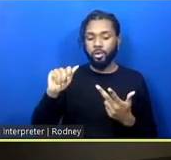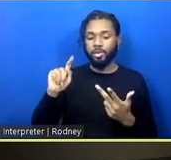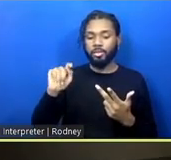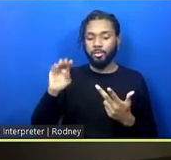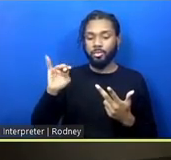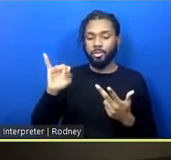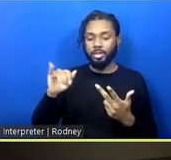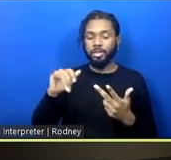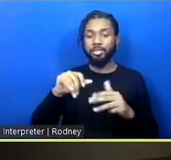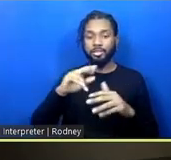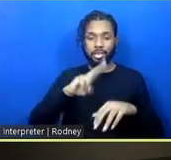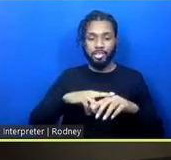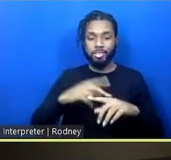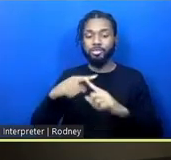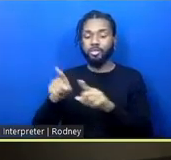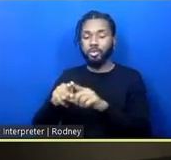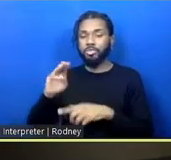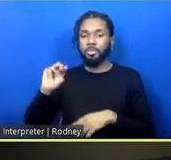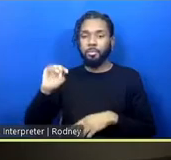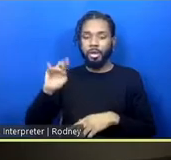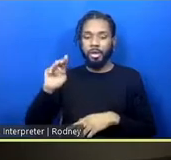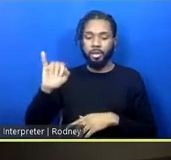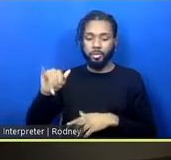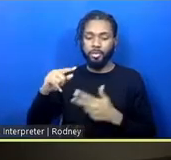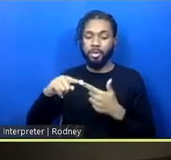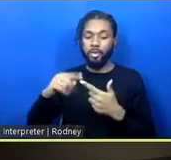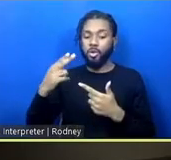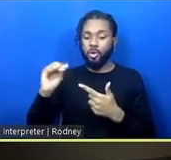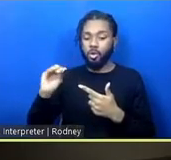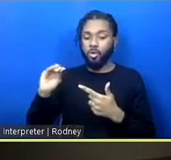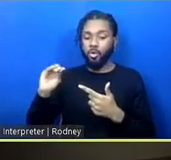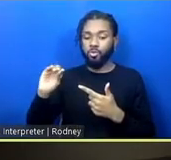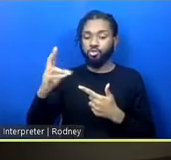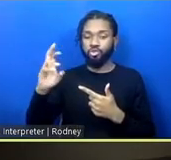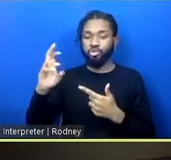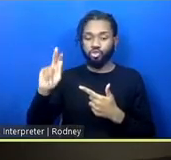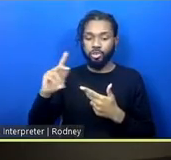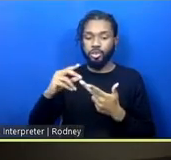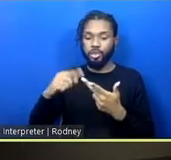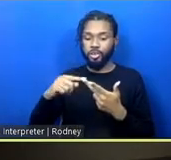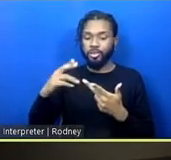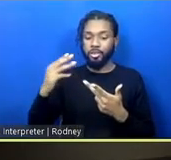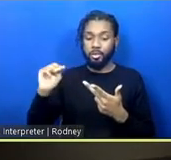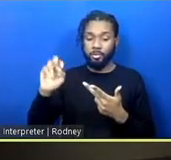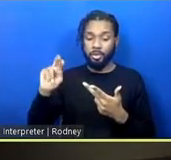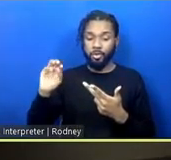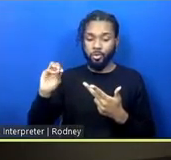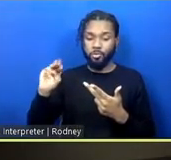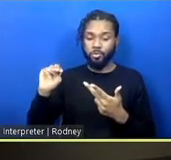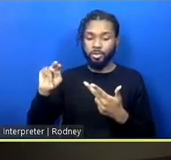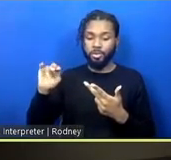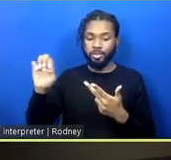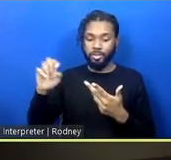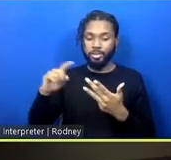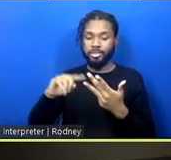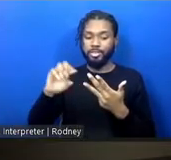Menominee, Sac and Fox also call this area home. Thank you for having me. Thanks, Maria.